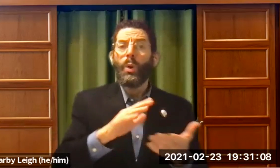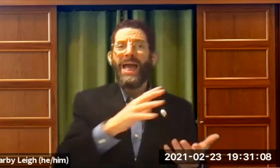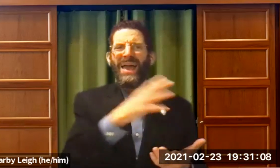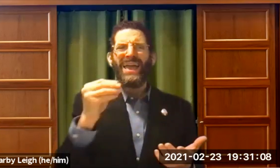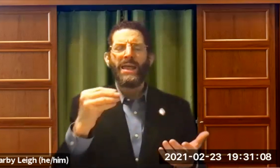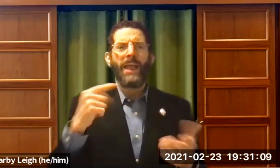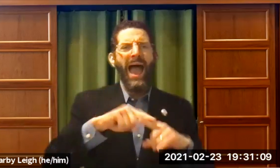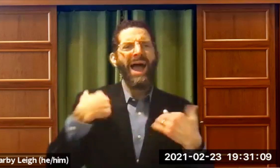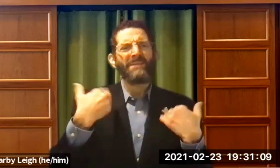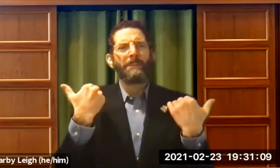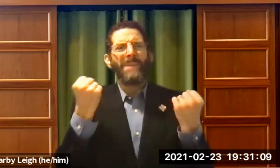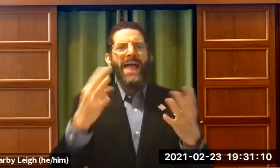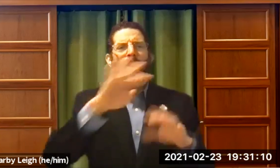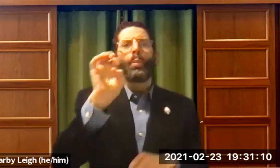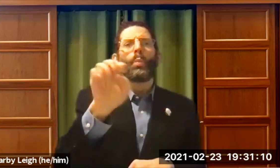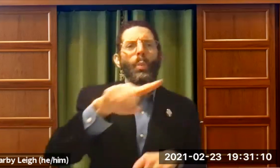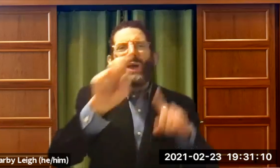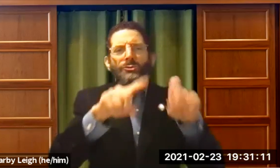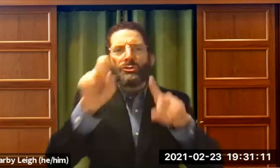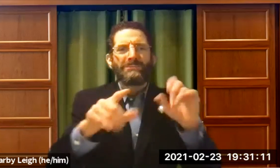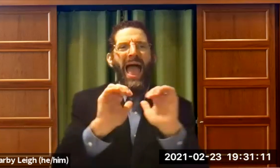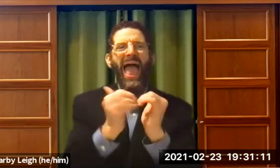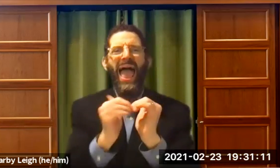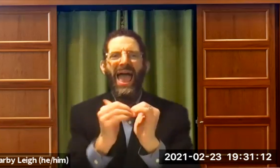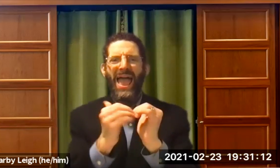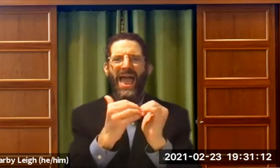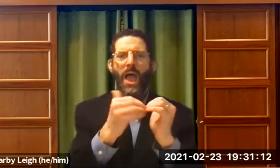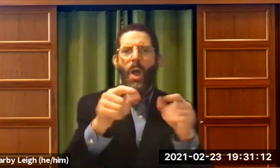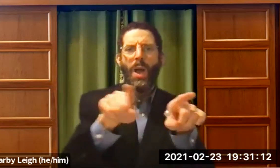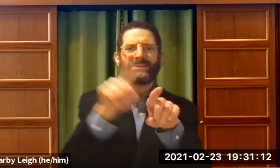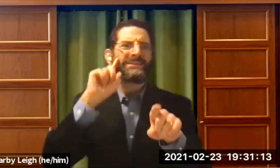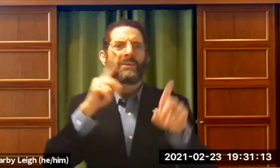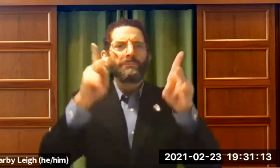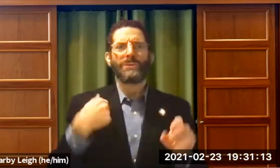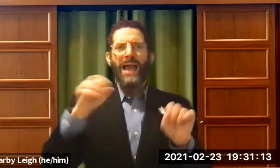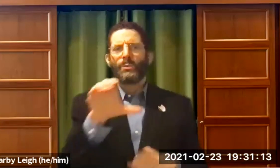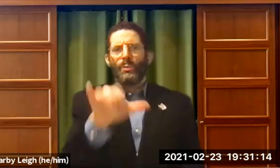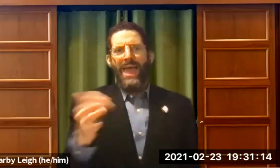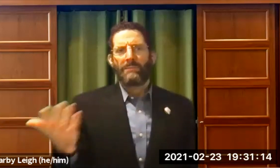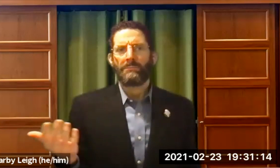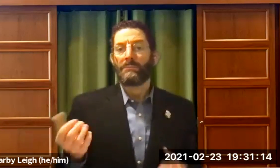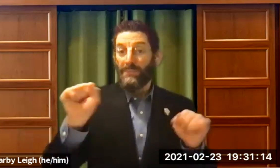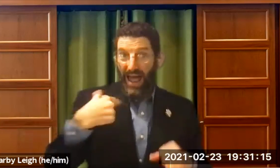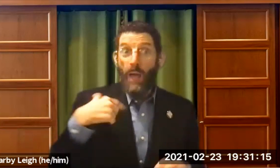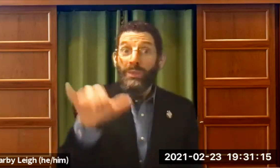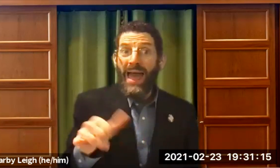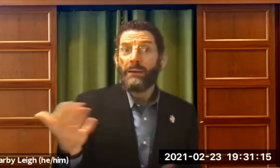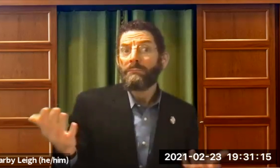going to Rabbinical school. And so I asked many questions about how a deaf person could do